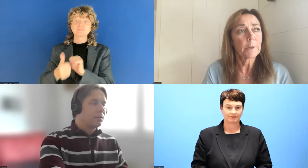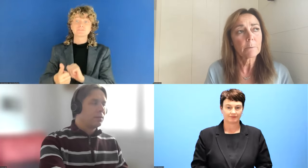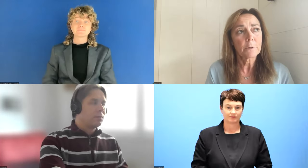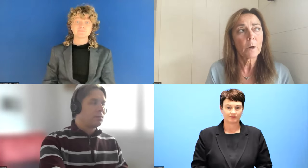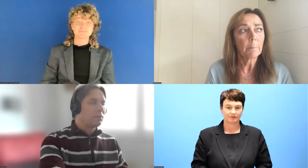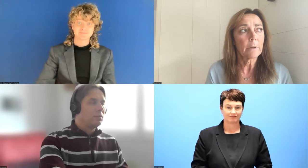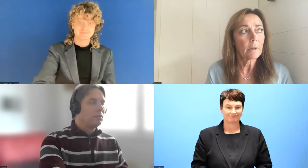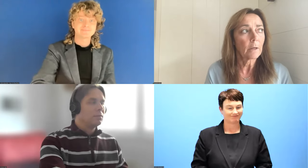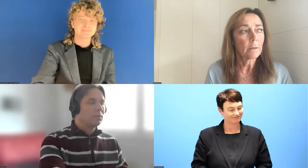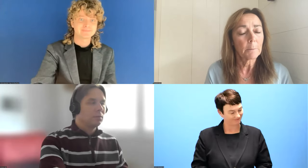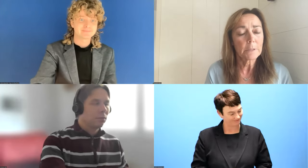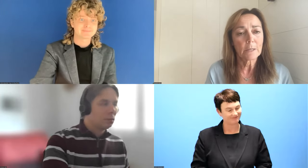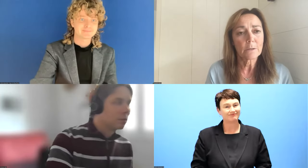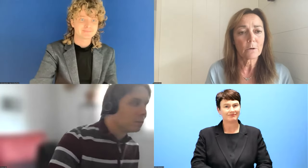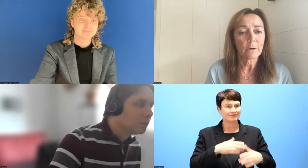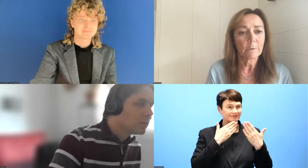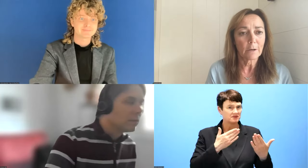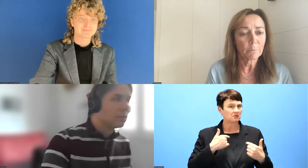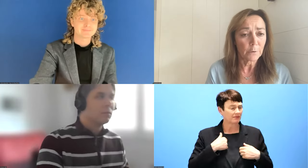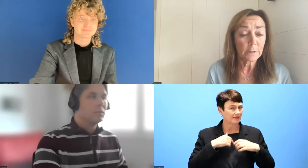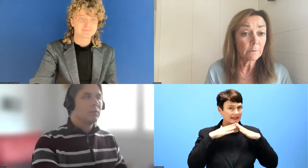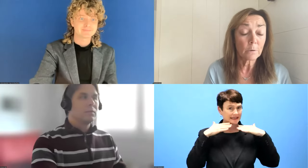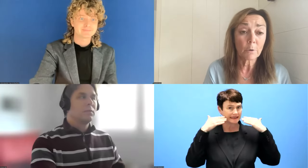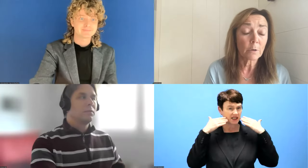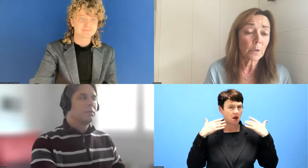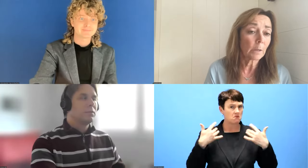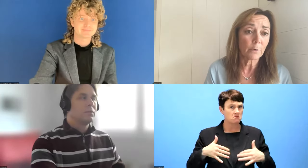but I'm so happy that the Member States are kind of positive to the monitoring